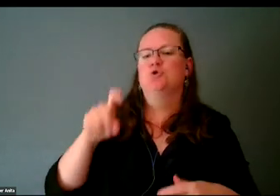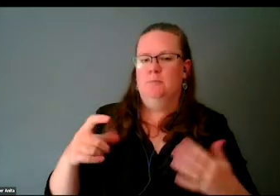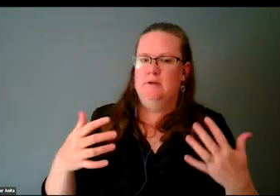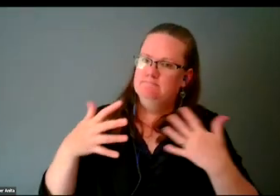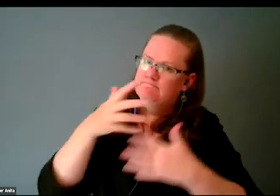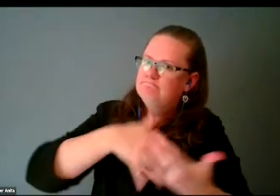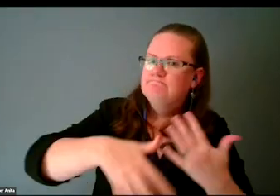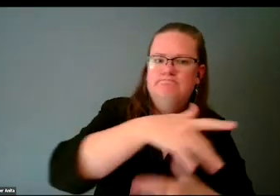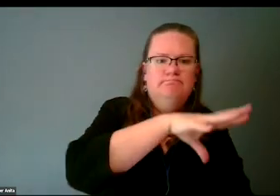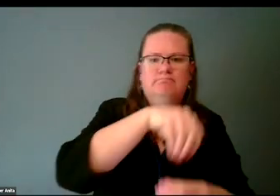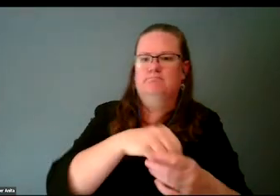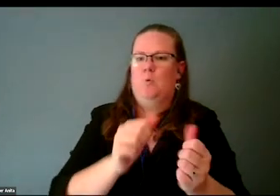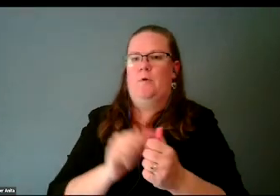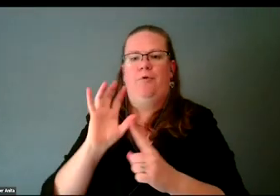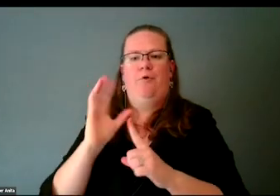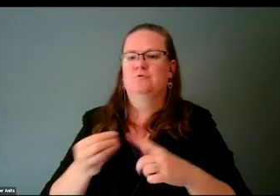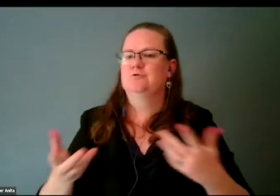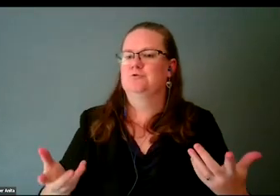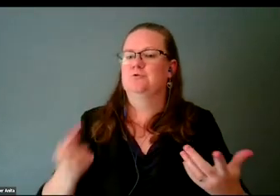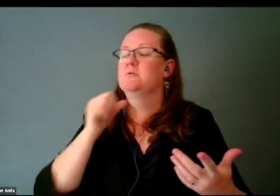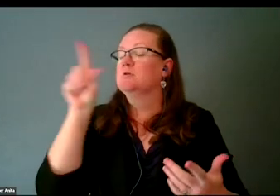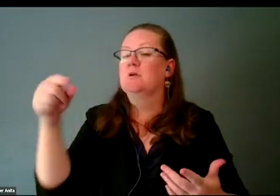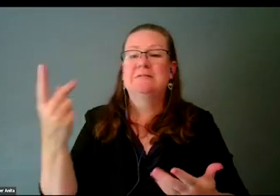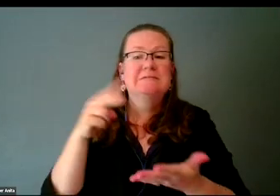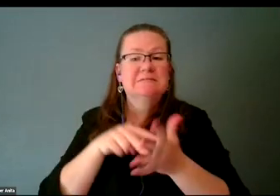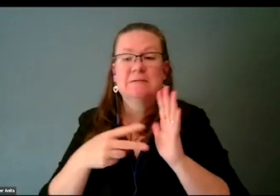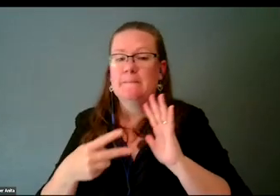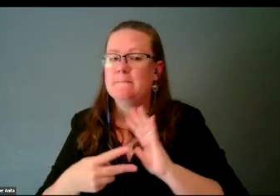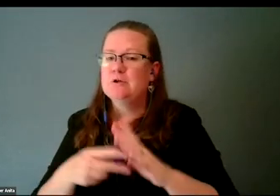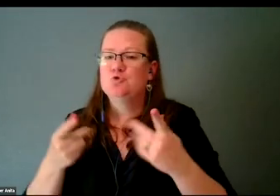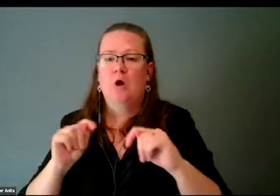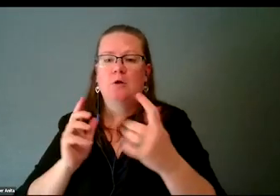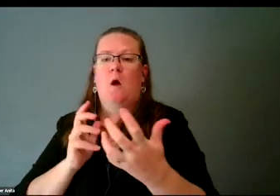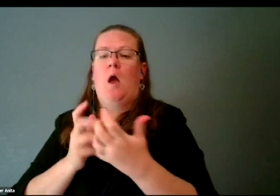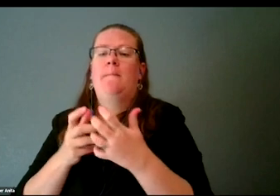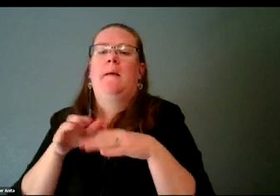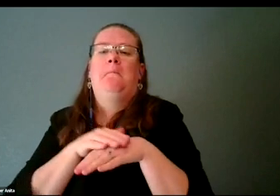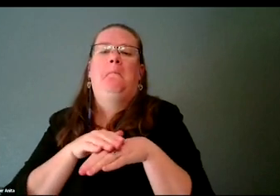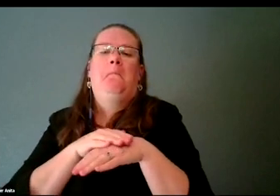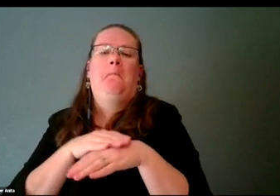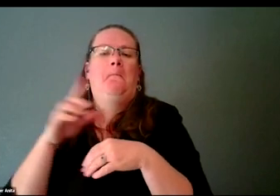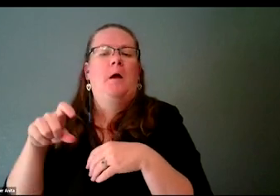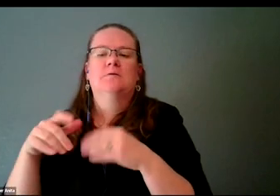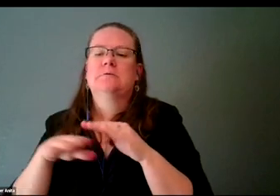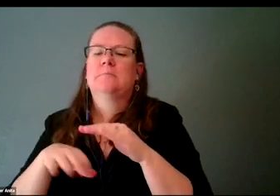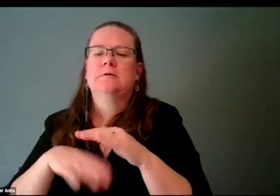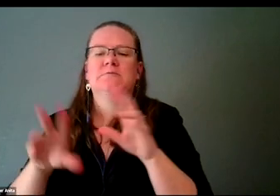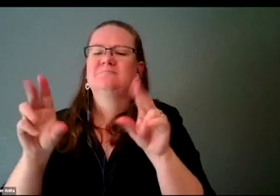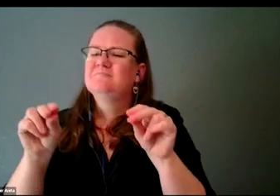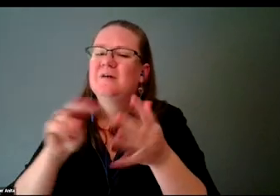That doesn't just mean trying to accommodate the bare minimum. It means including us in all parts,